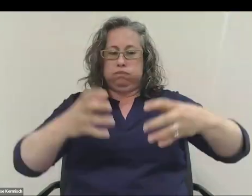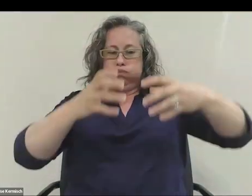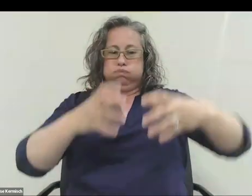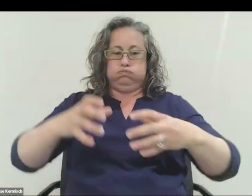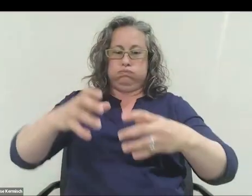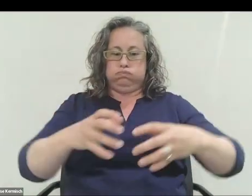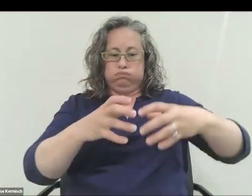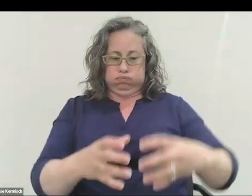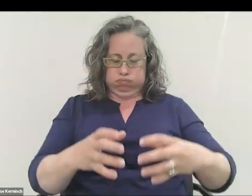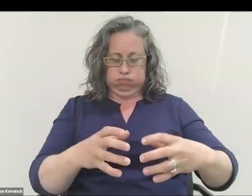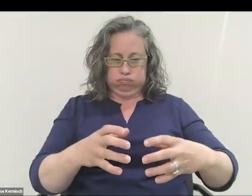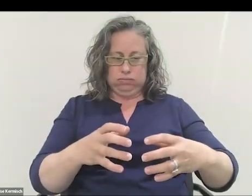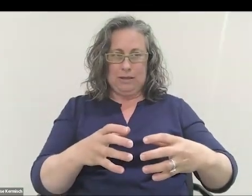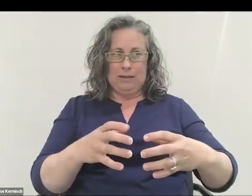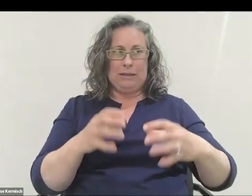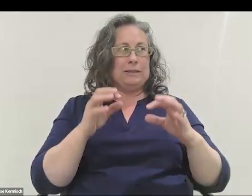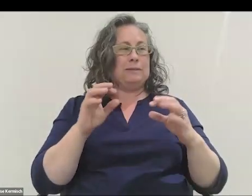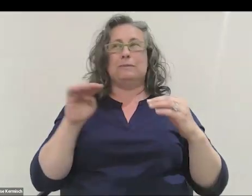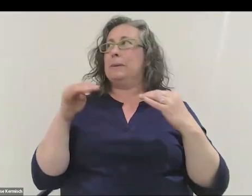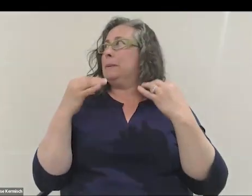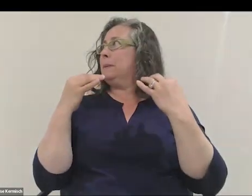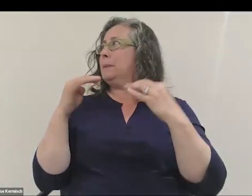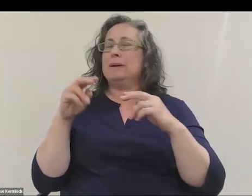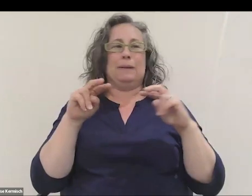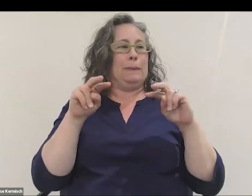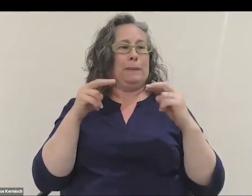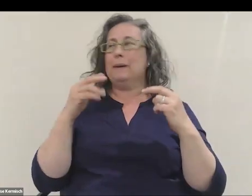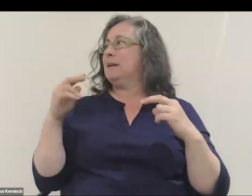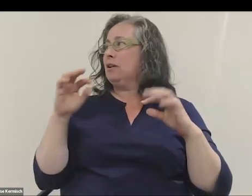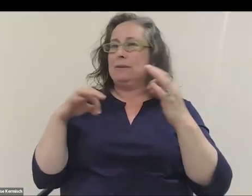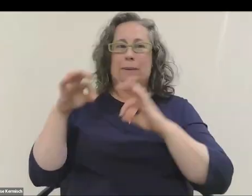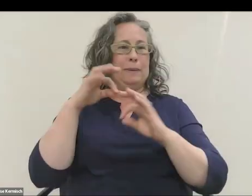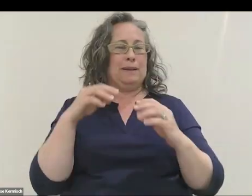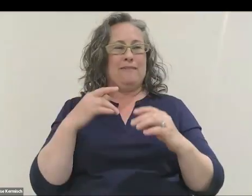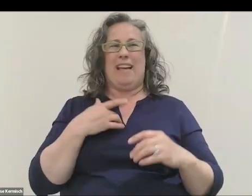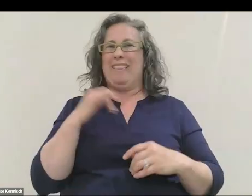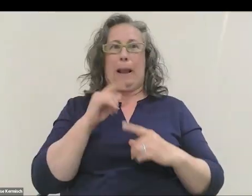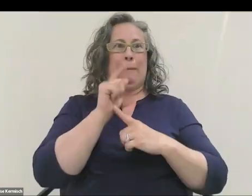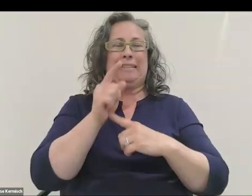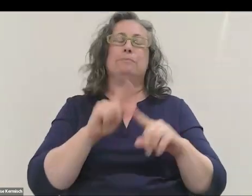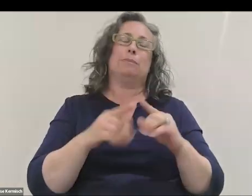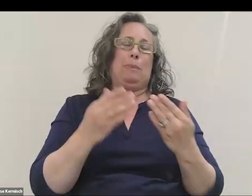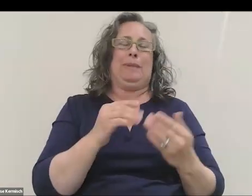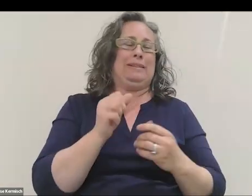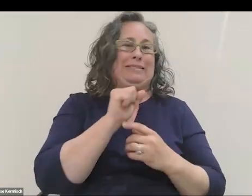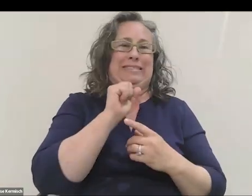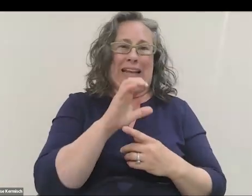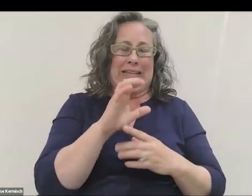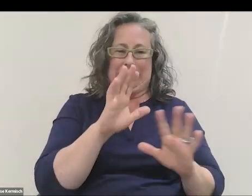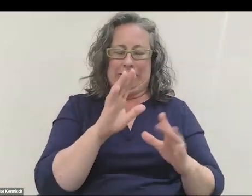we didn't want to go out yet and we wanted just another-- it felt like minutes but it was probably seconds of us just being ourselves